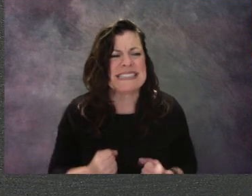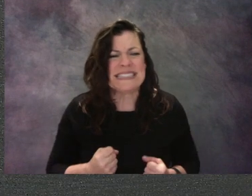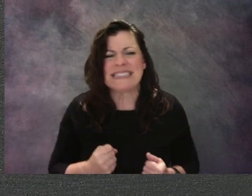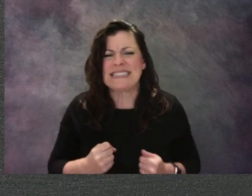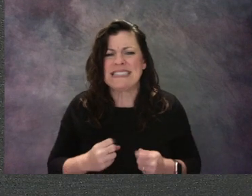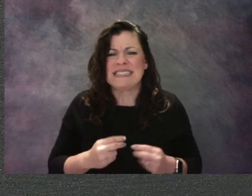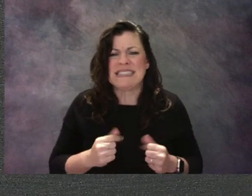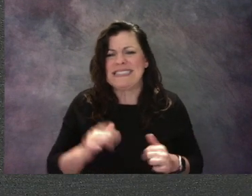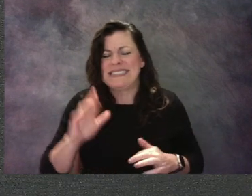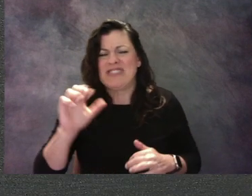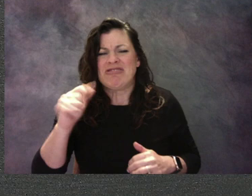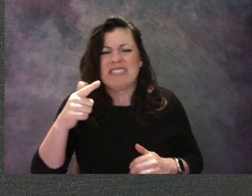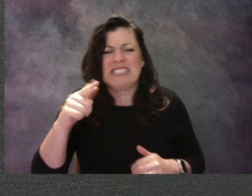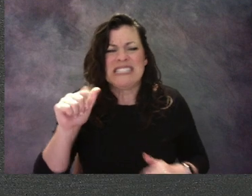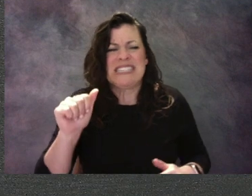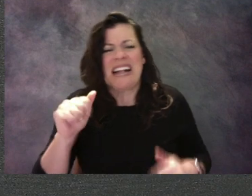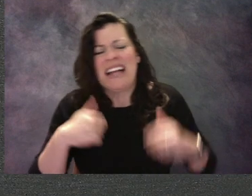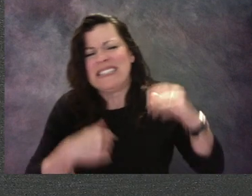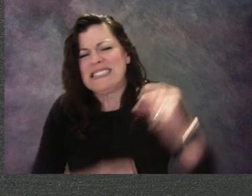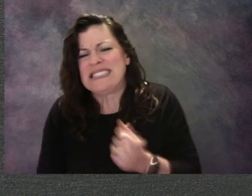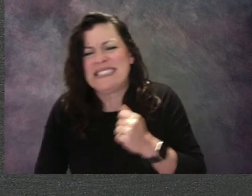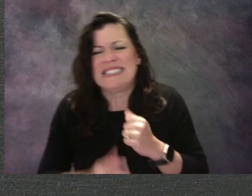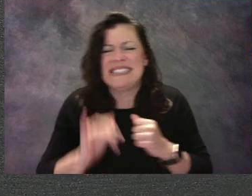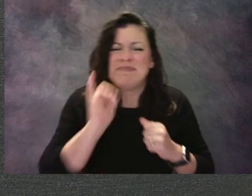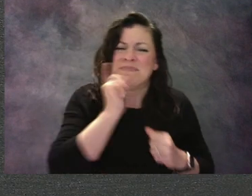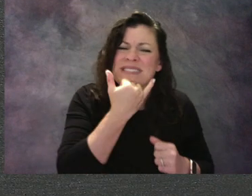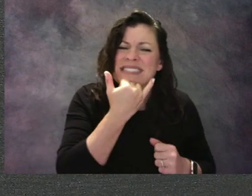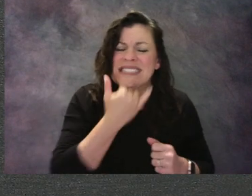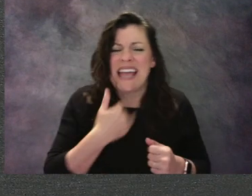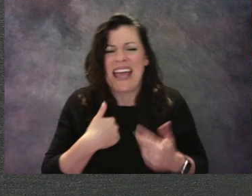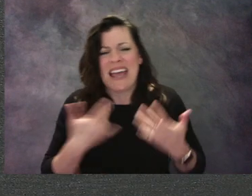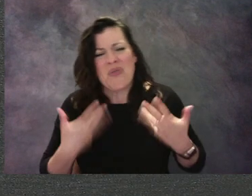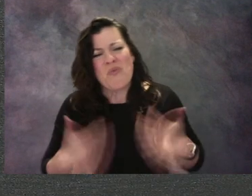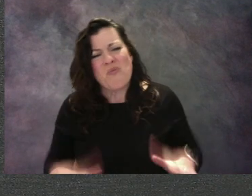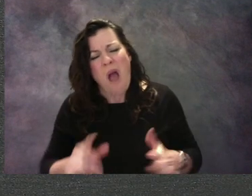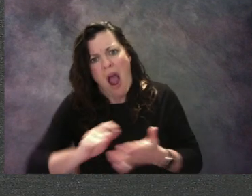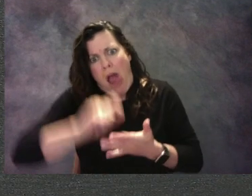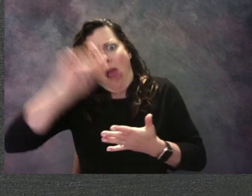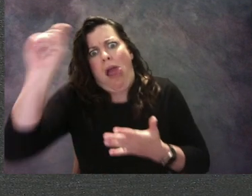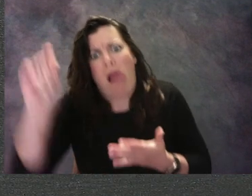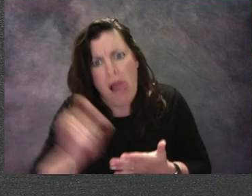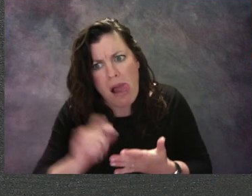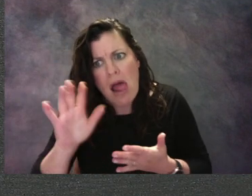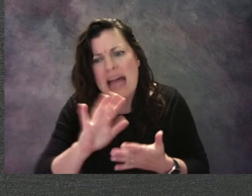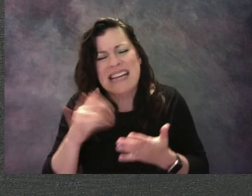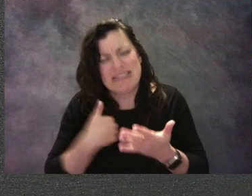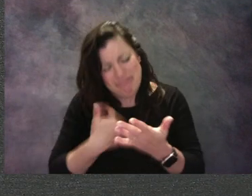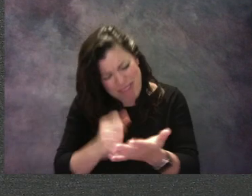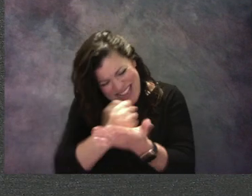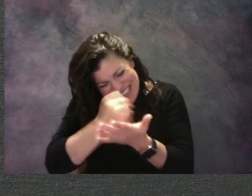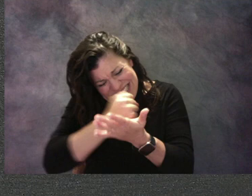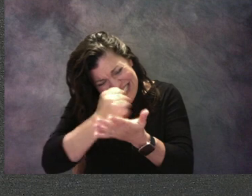Regina groaned. A mistake! She tried to erase the second petal, but the crayon doesn't erase,